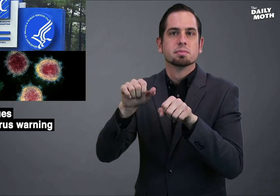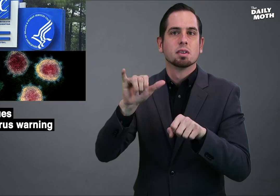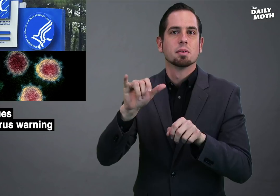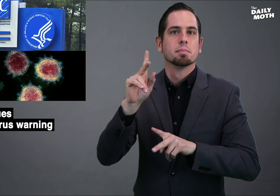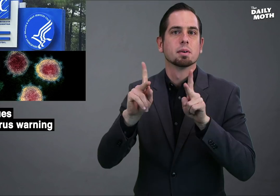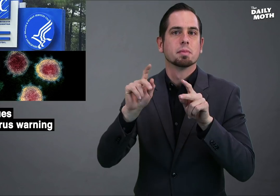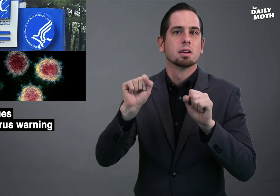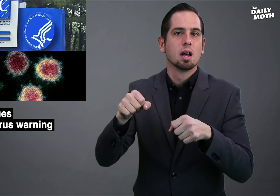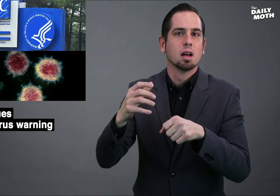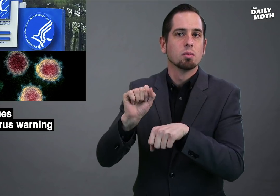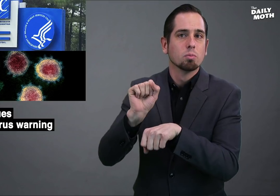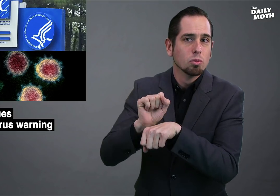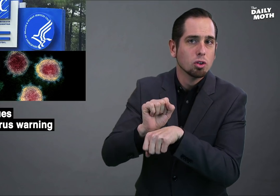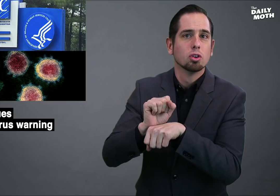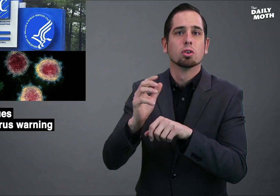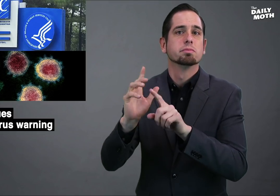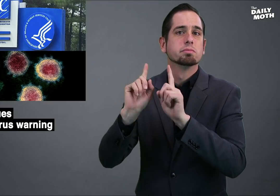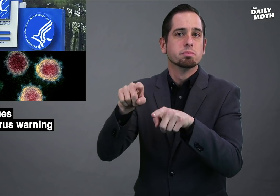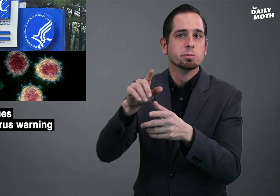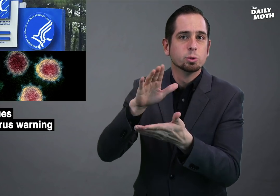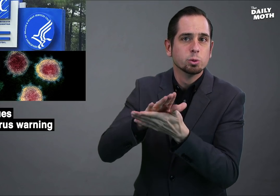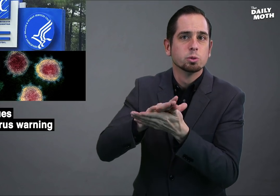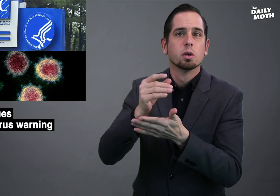where people can work, attend school,